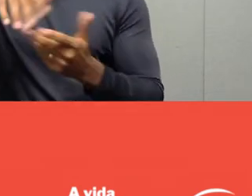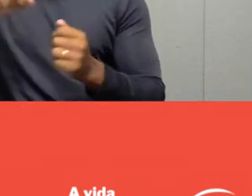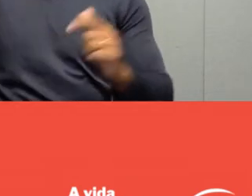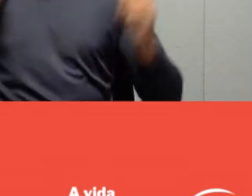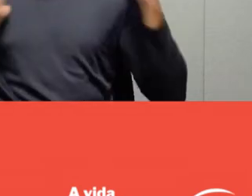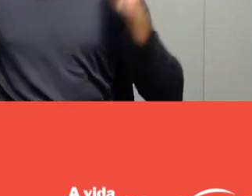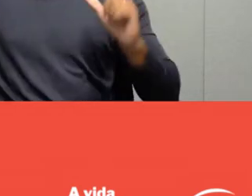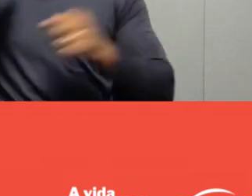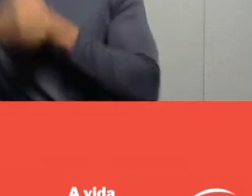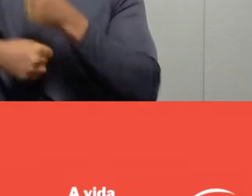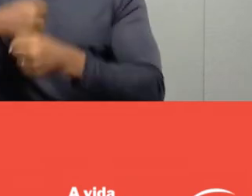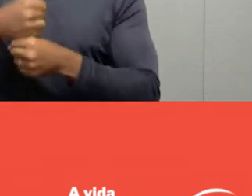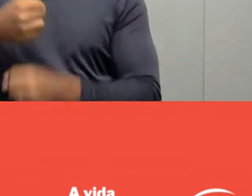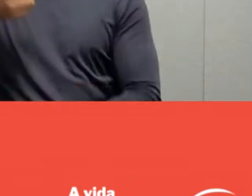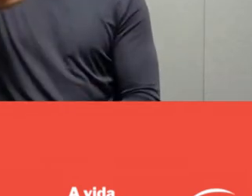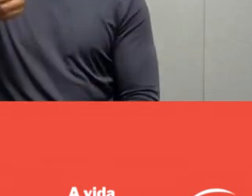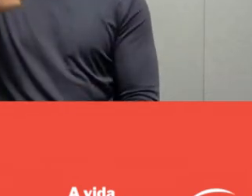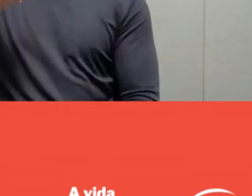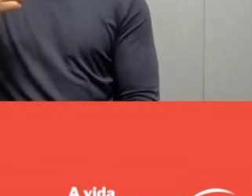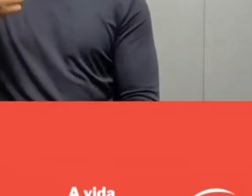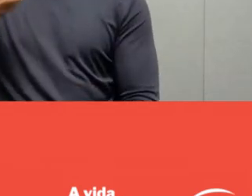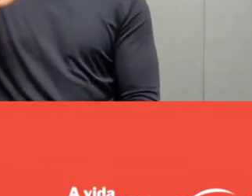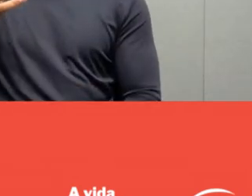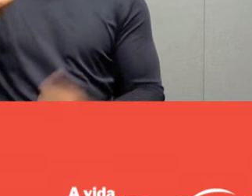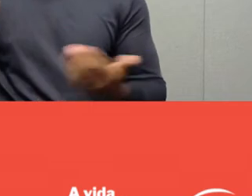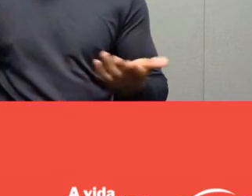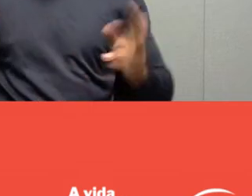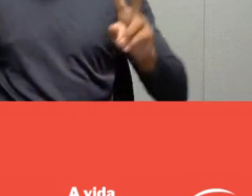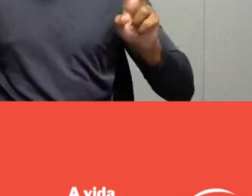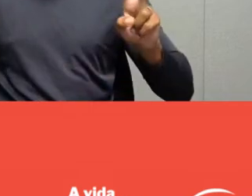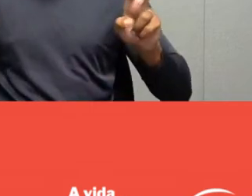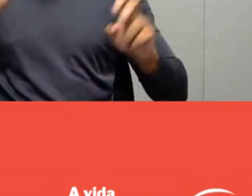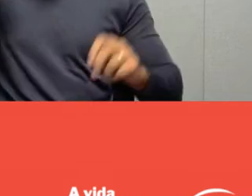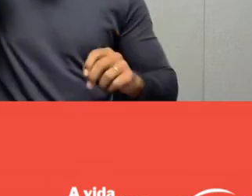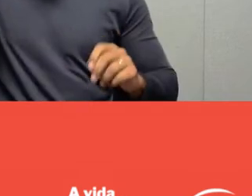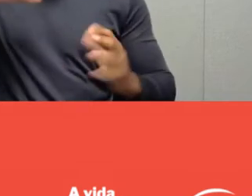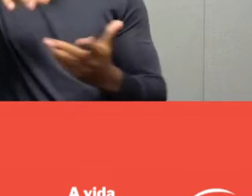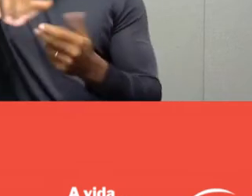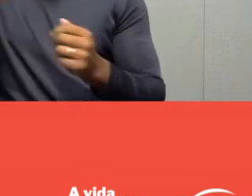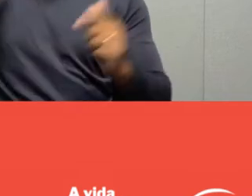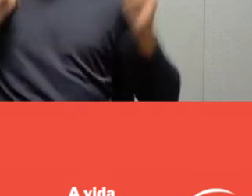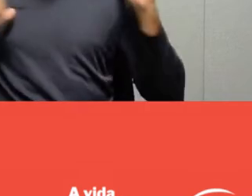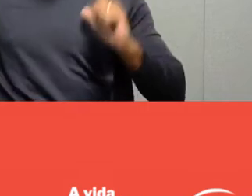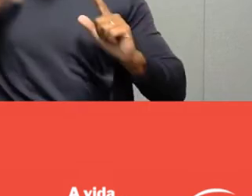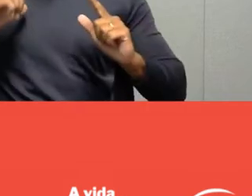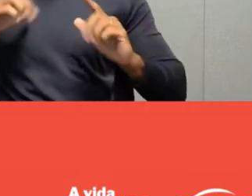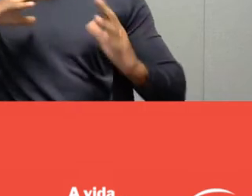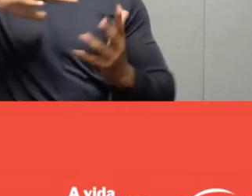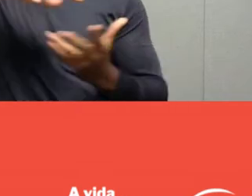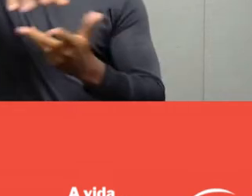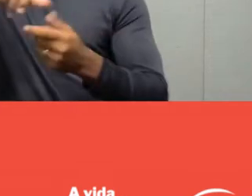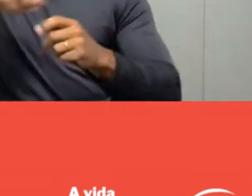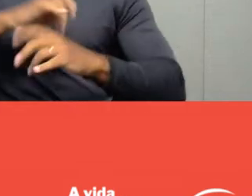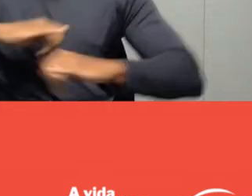The theme of the World Leisure Day, a campaign promoted globally by the World Leisure Organization,